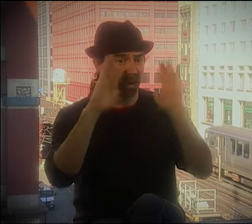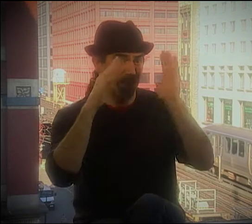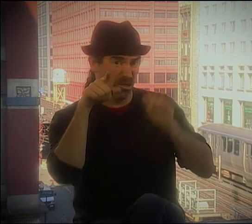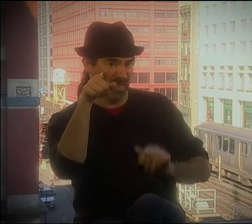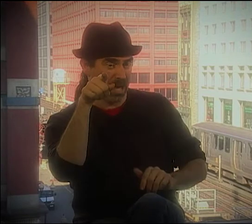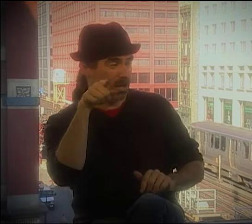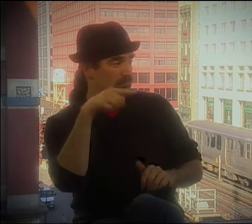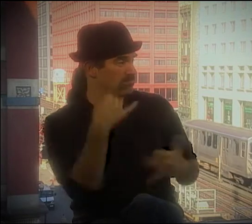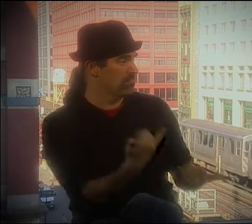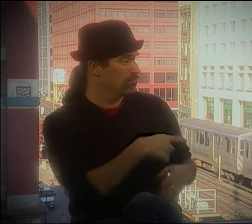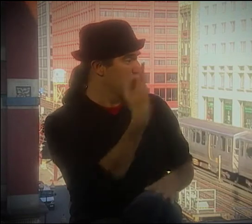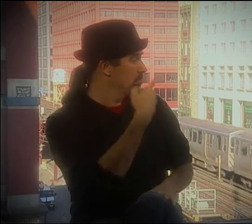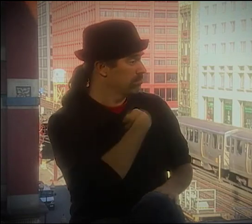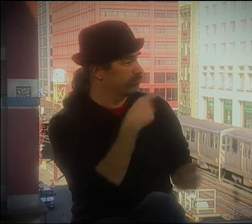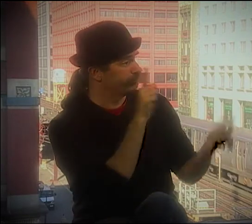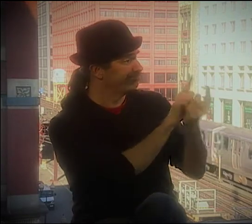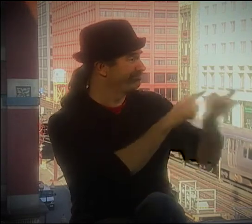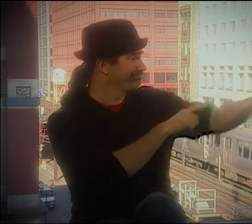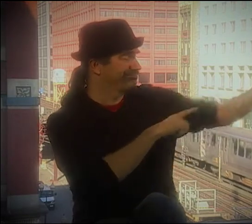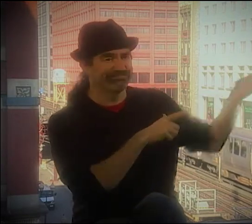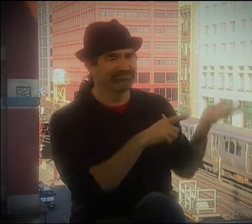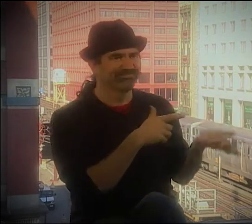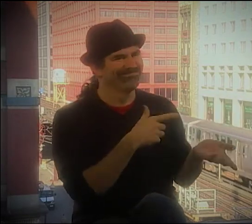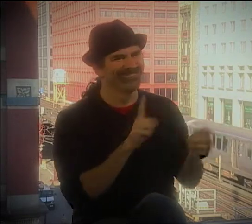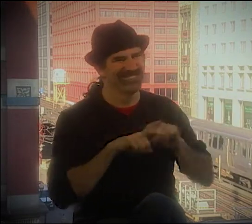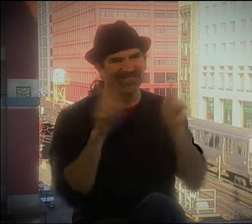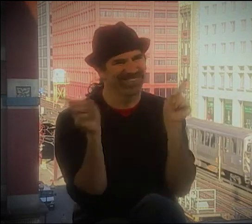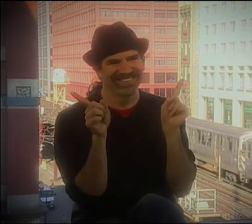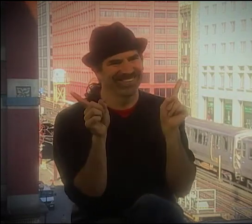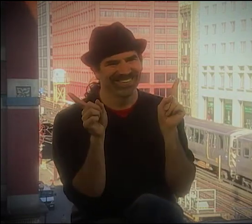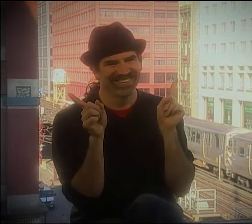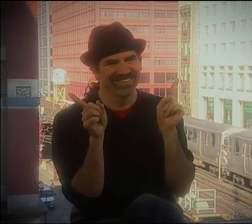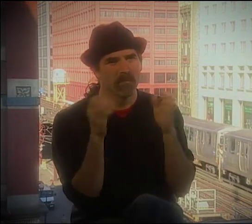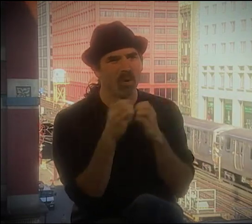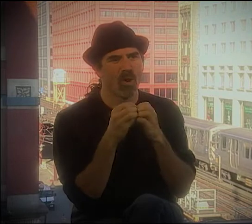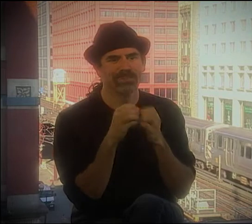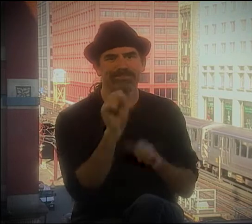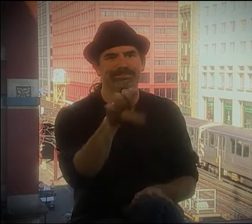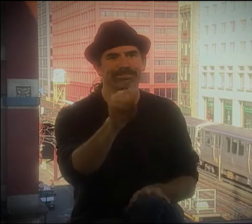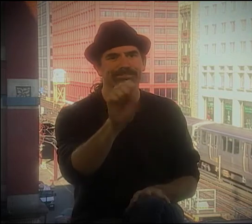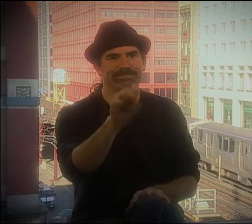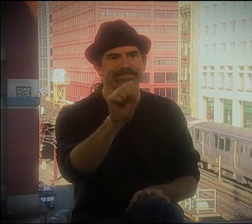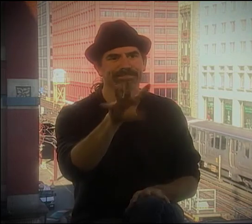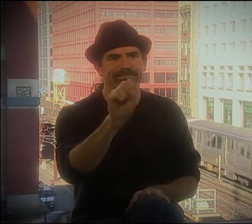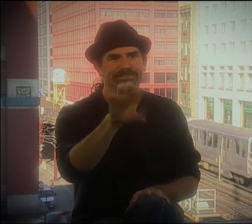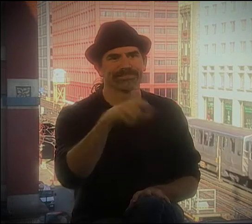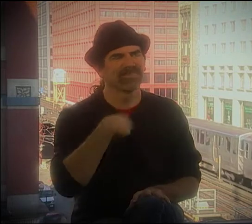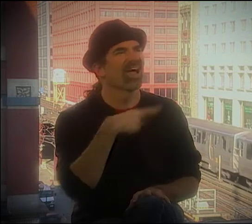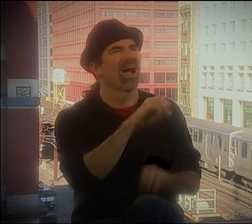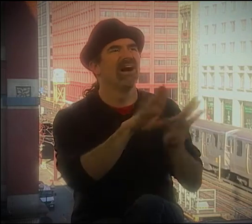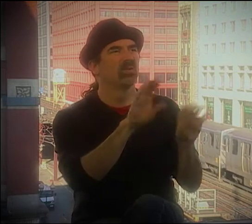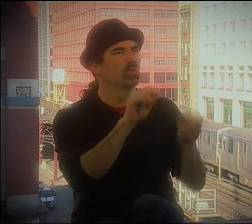AND YOU WOULDN'T CONNECT WITH THEM EXACTLY, BUT THE INTERPRETERS WORKED REALLY, REALLY HARD.